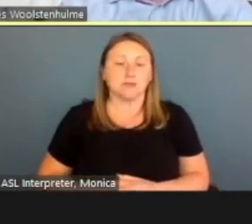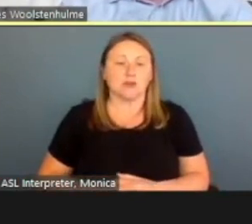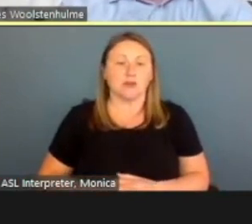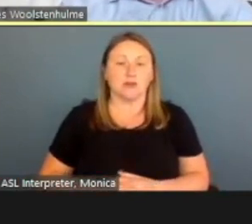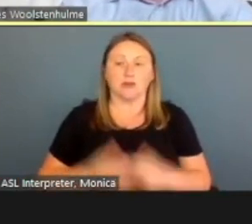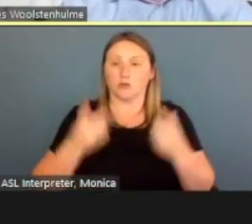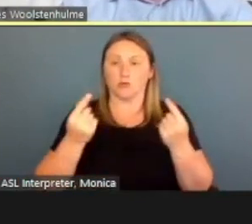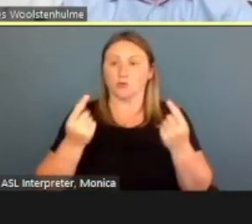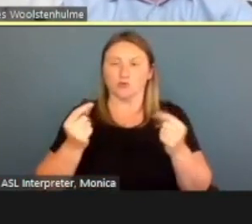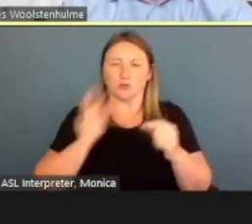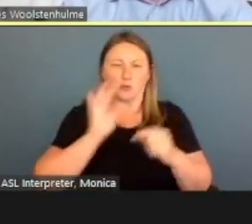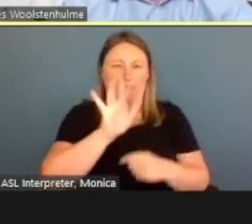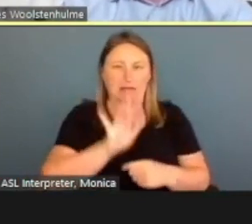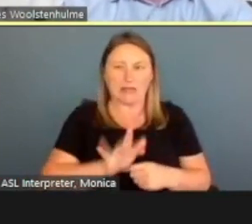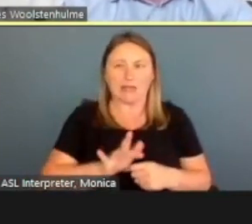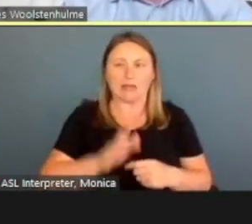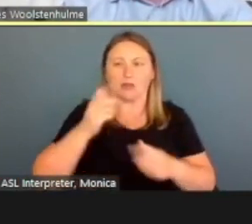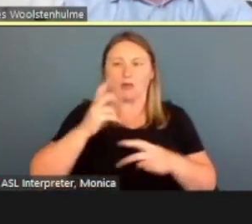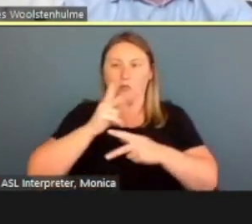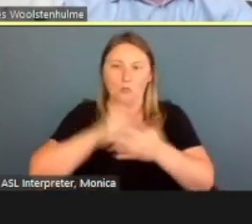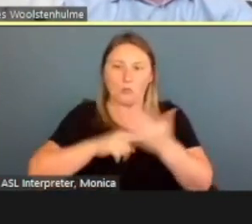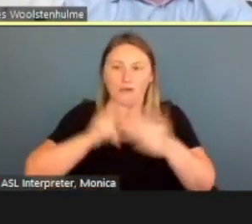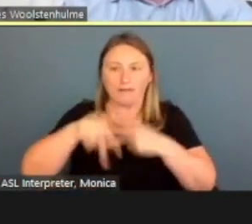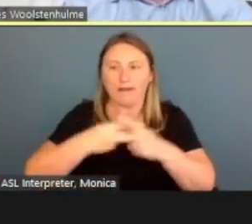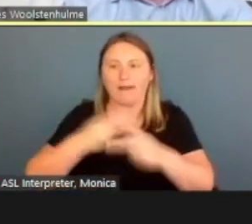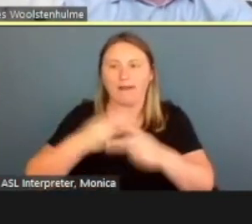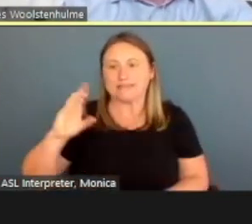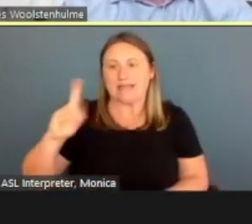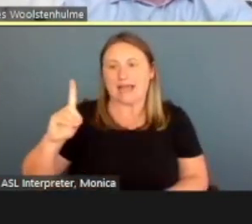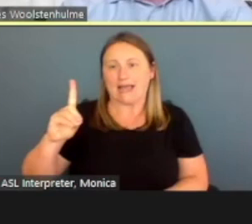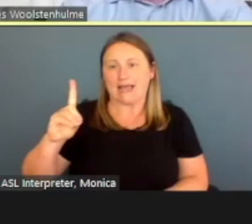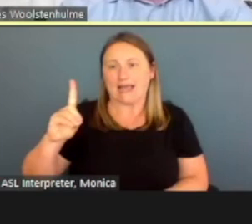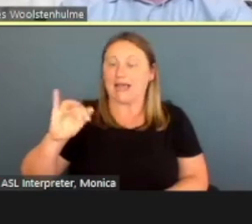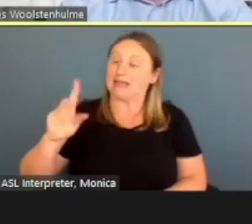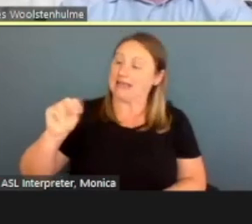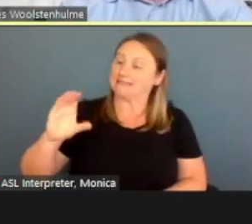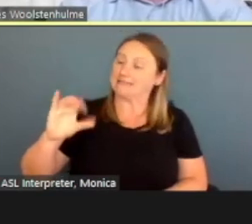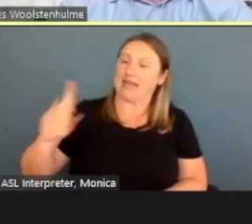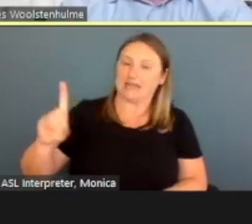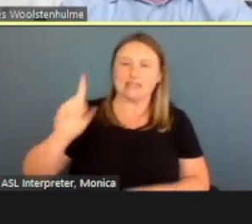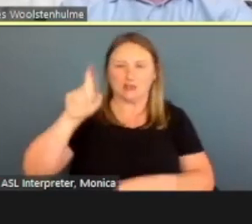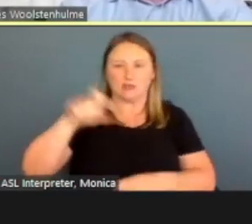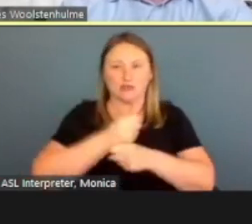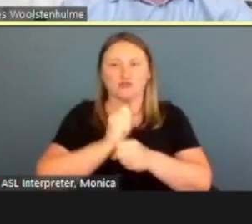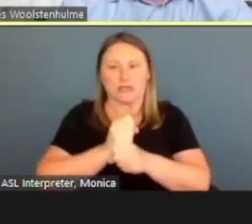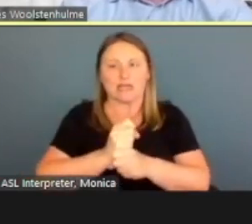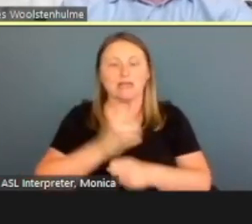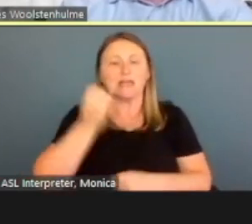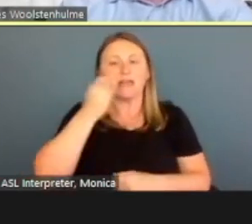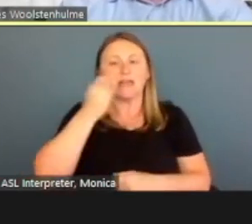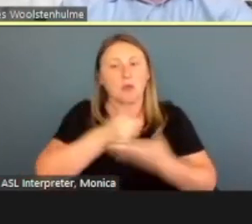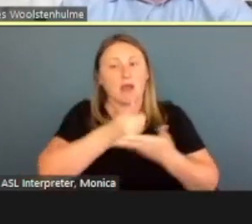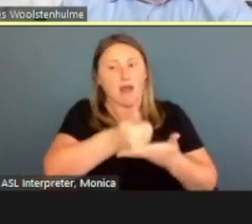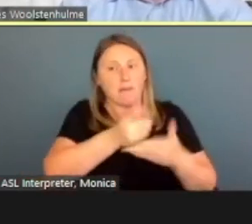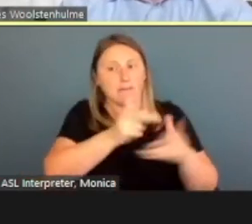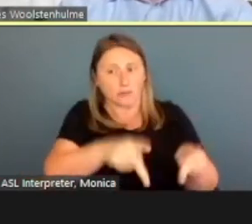what kind of NCID account you need to create. If you're assisting with somebody,